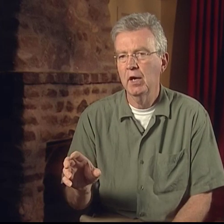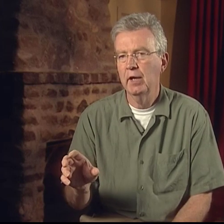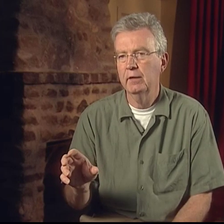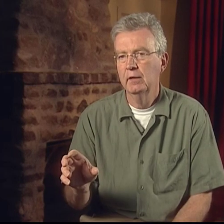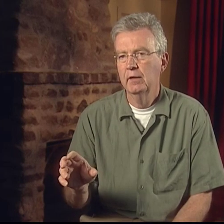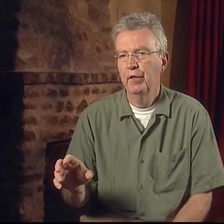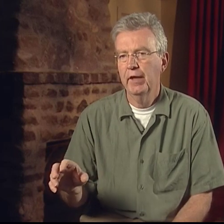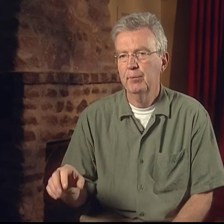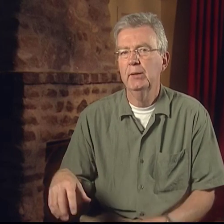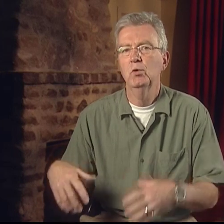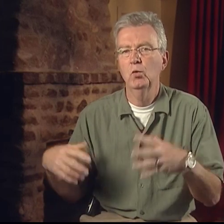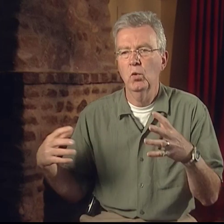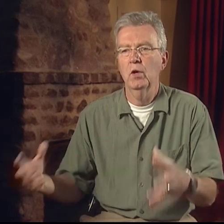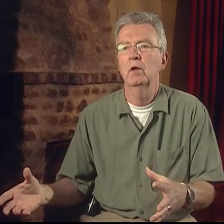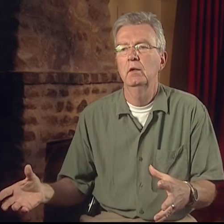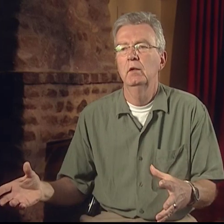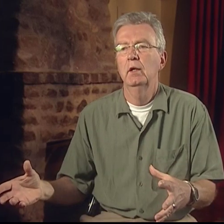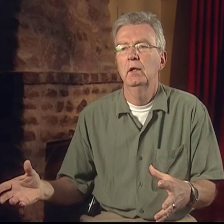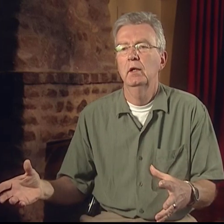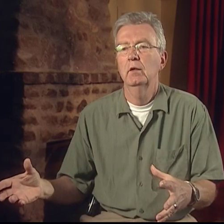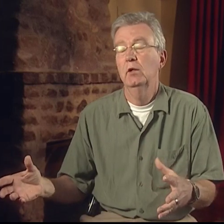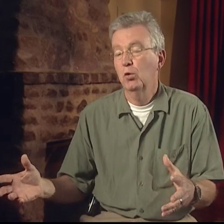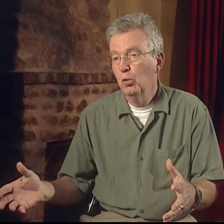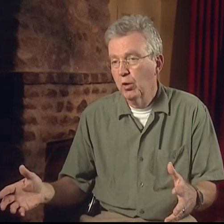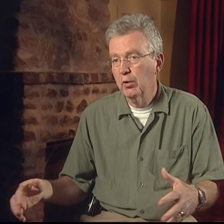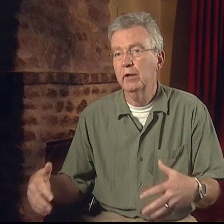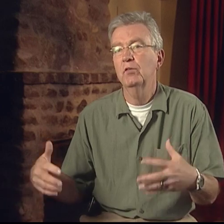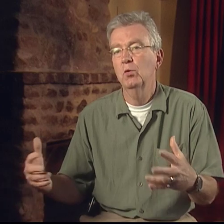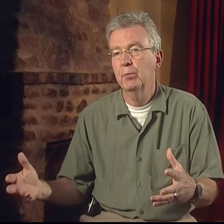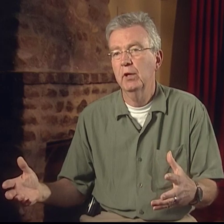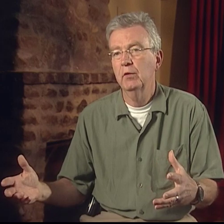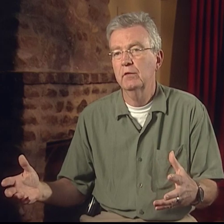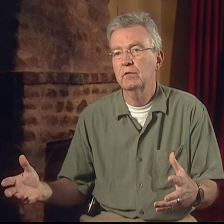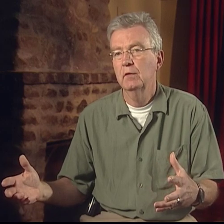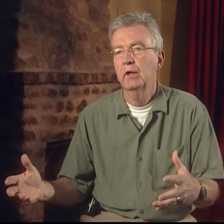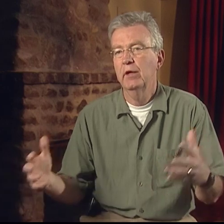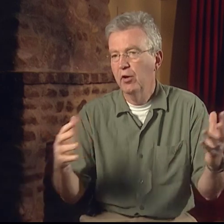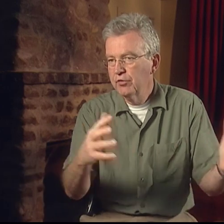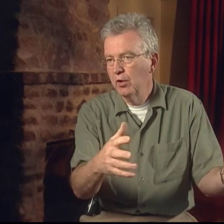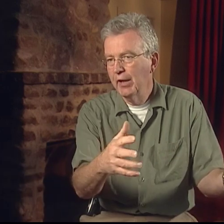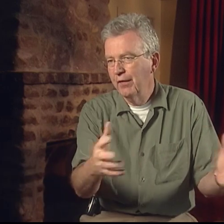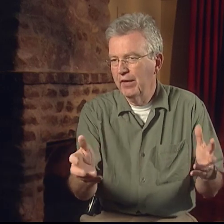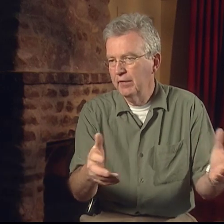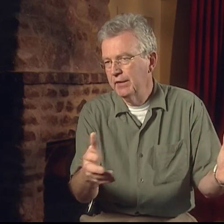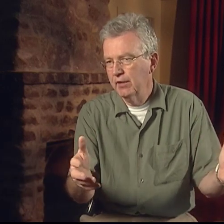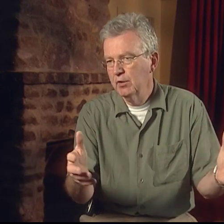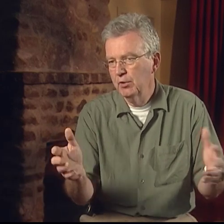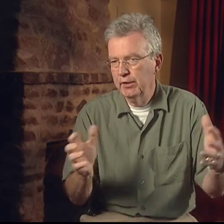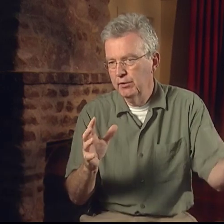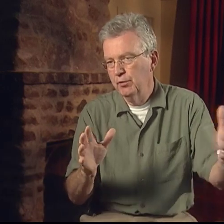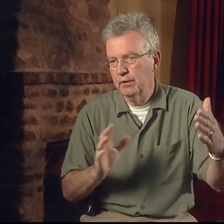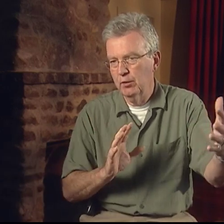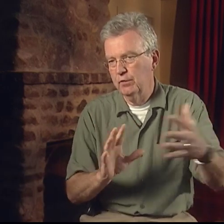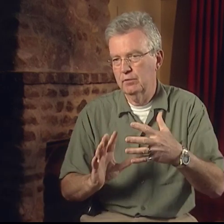that people who were writers, who were poets, and also out there the deaf community knew there was a way,